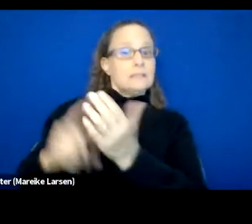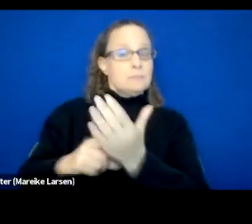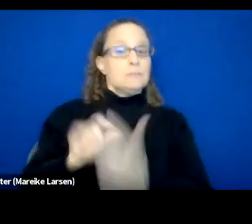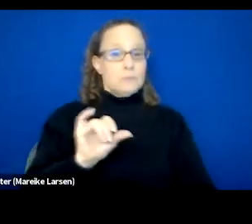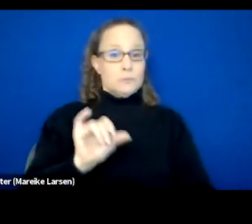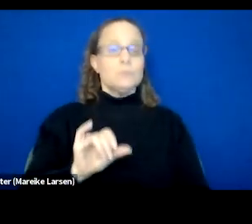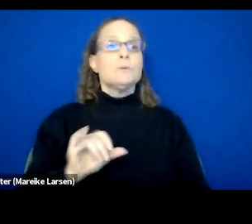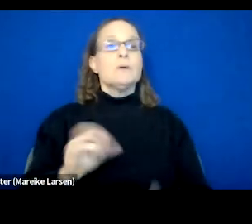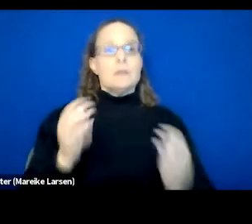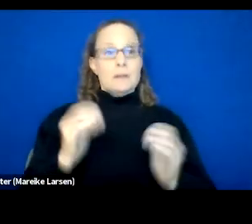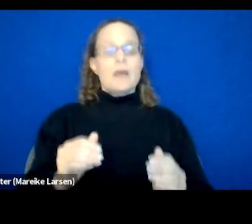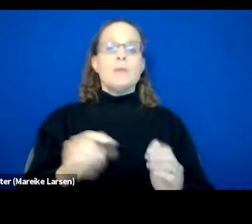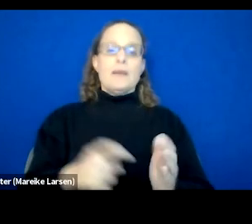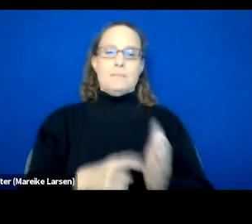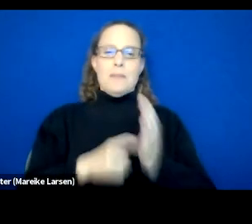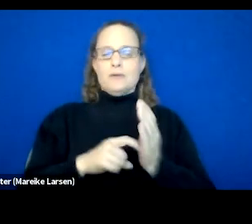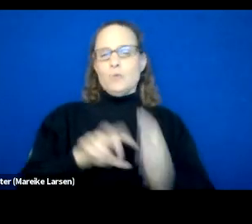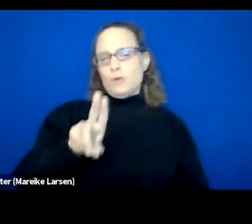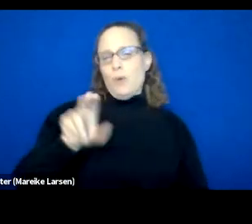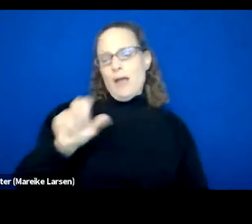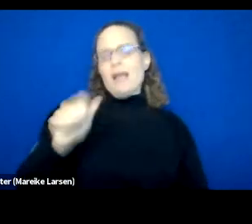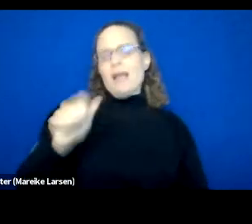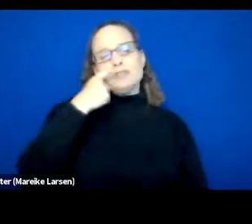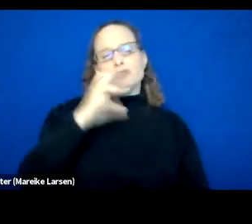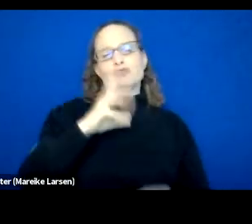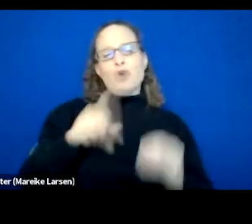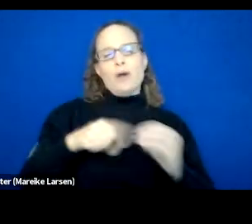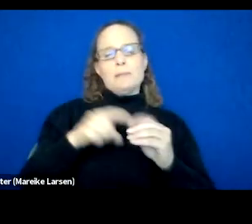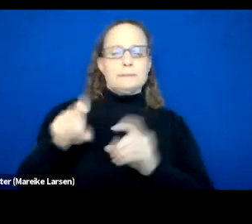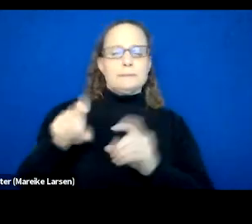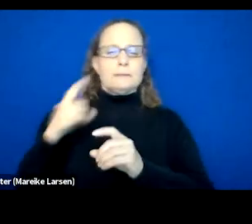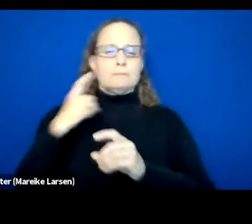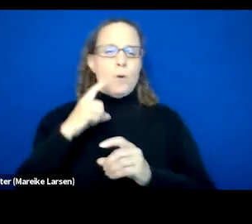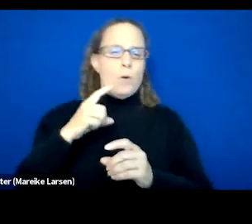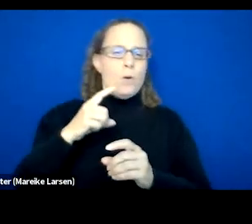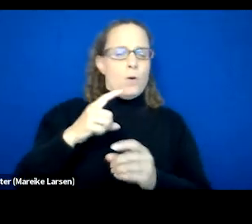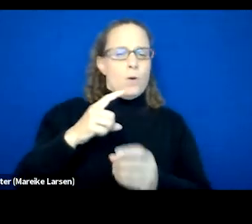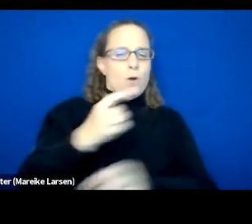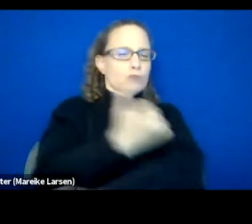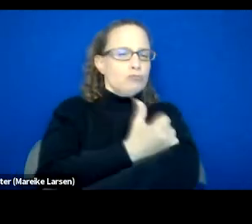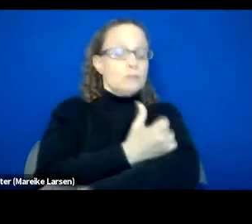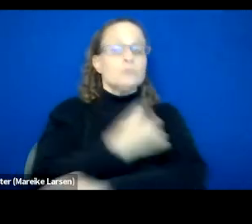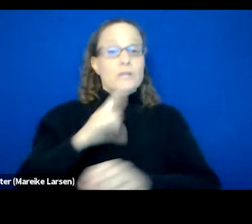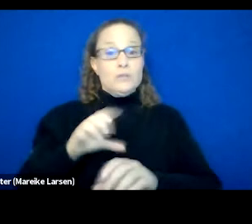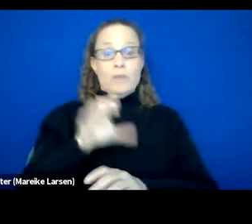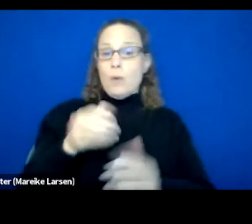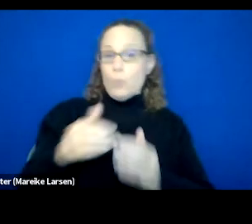Then we have mandatory UAs, which I just briefly spoke about. We conduct those, whether you are in our transition houses